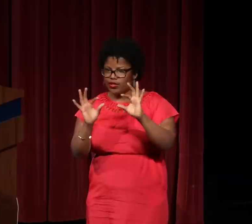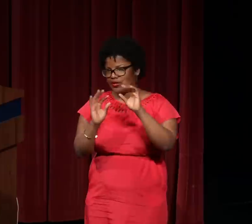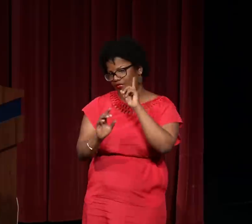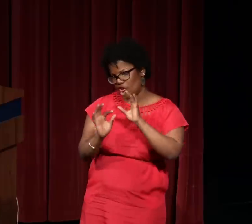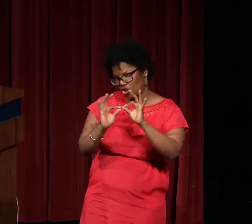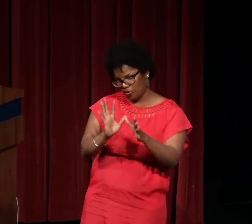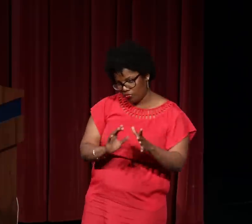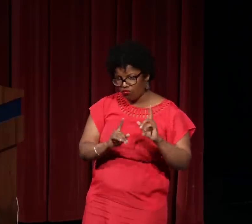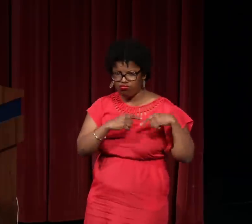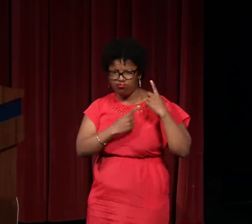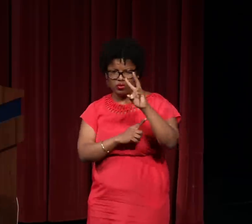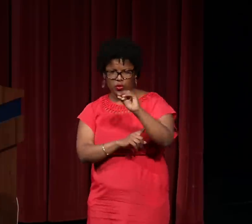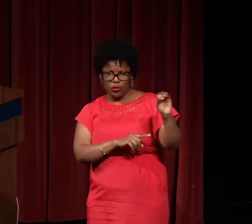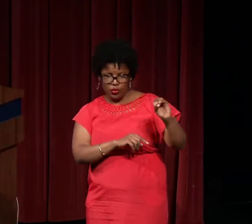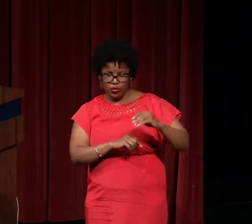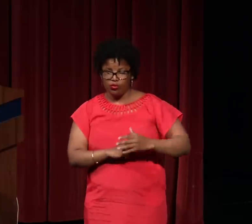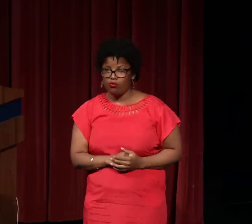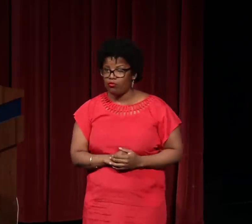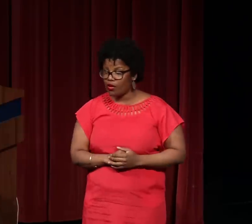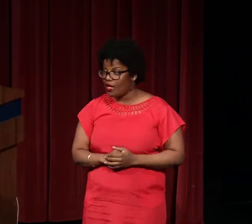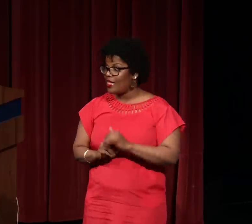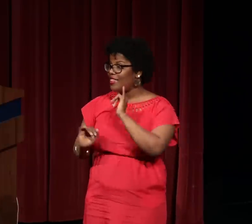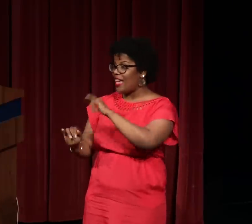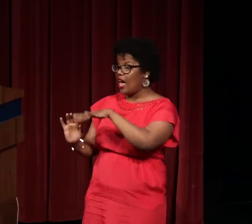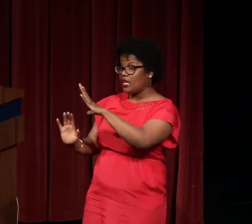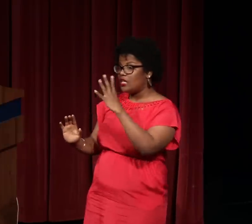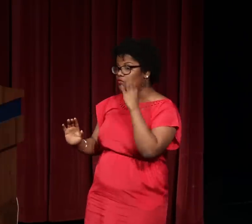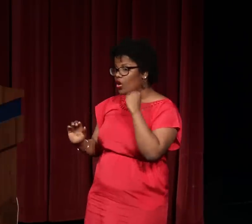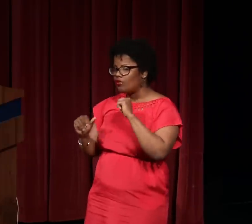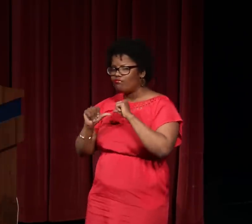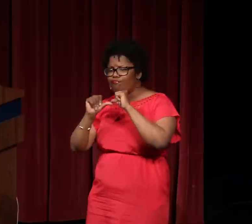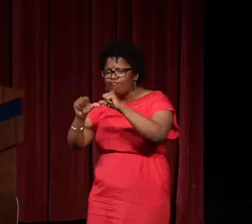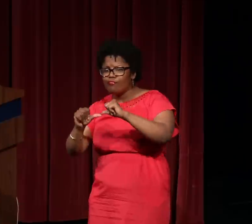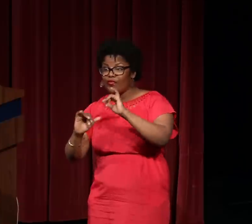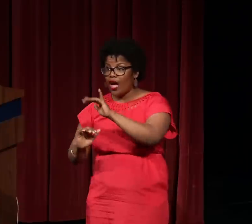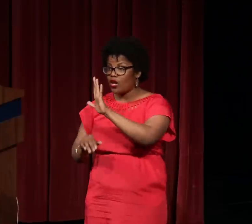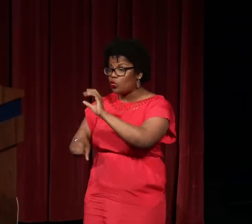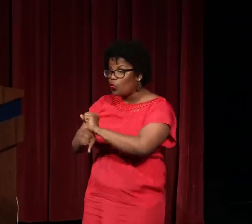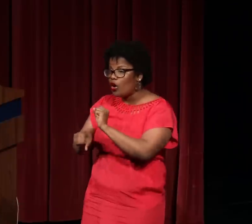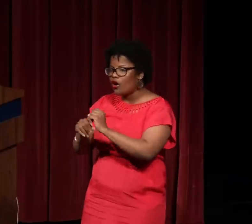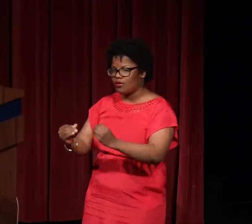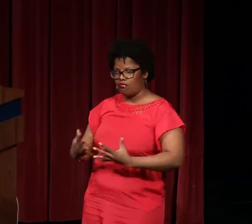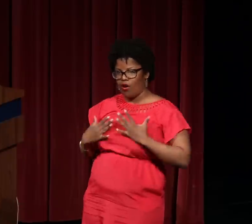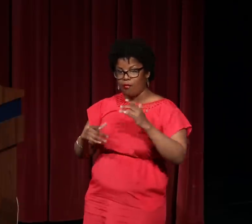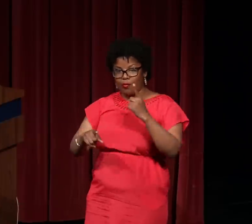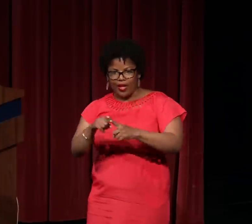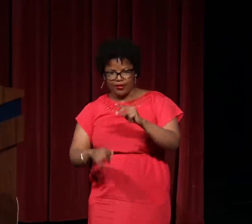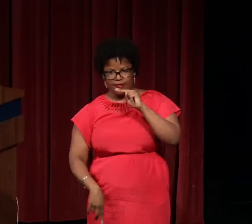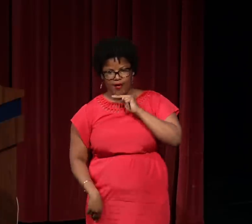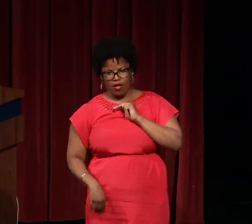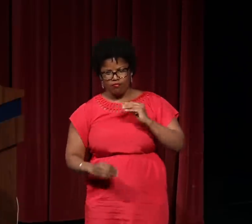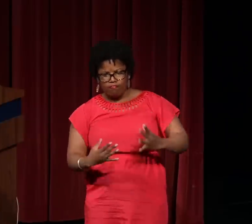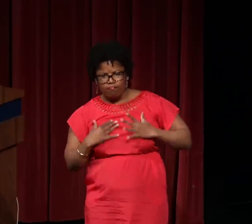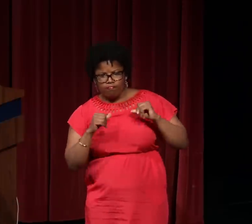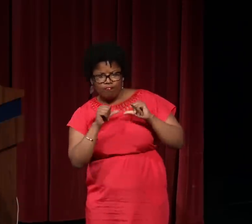and he's also been a Certified Deaf Interpreter since 2000.